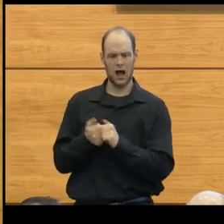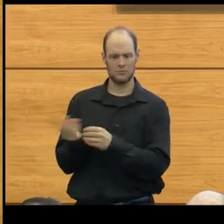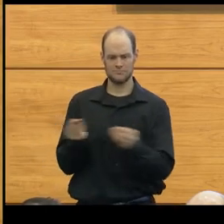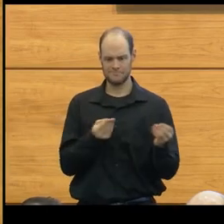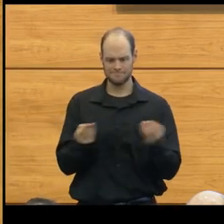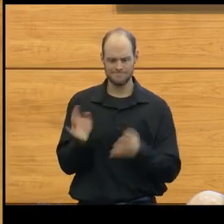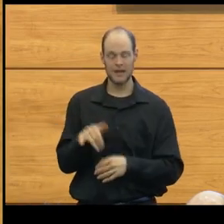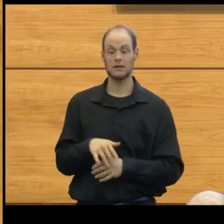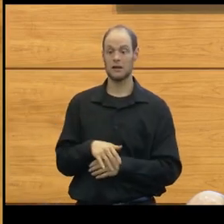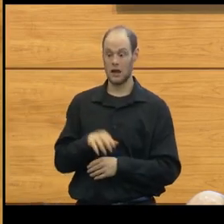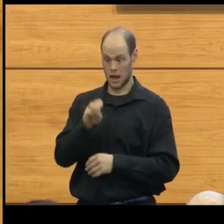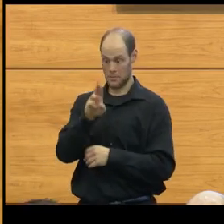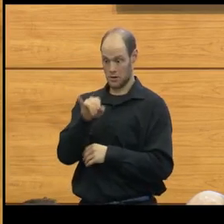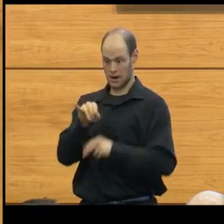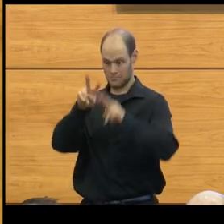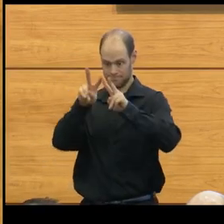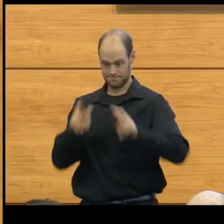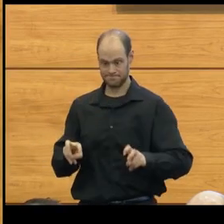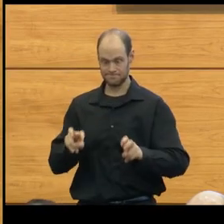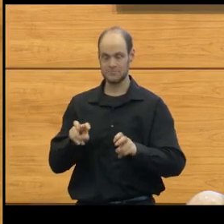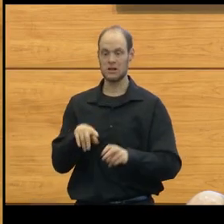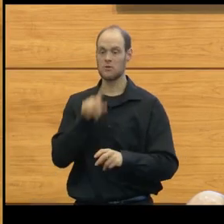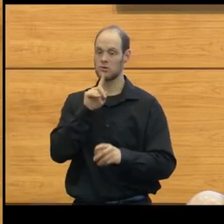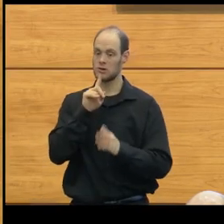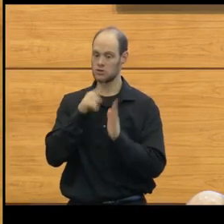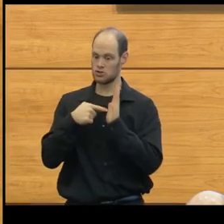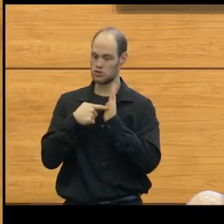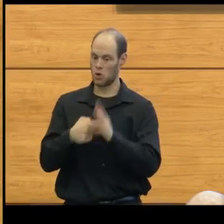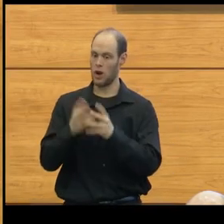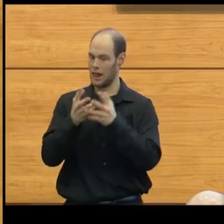MRI scanning and ultrasonography have really shown us a great deal about it.